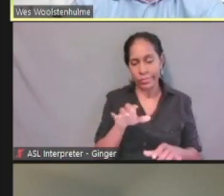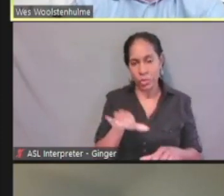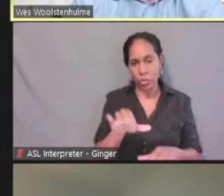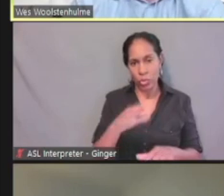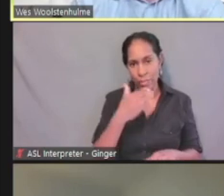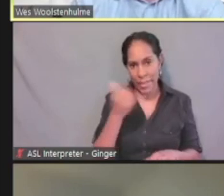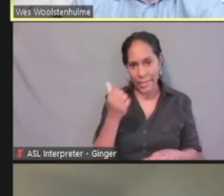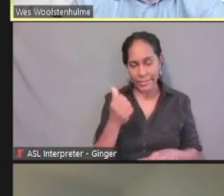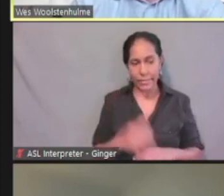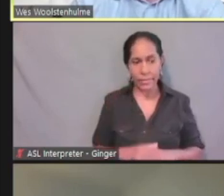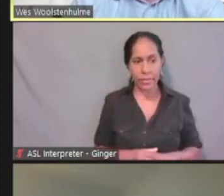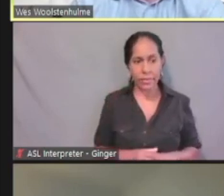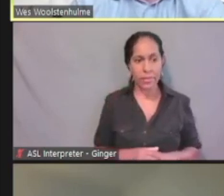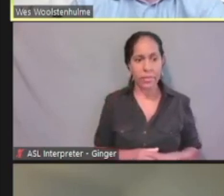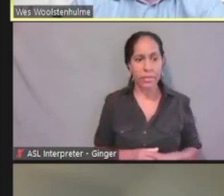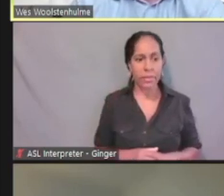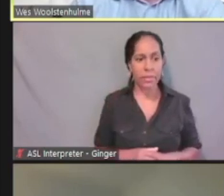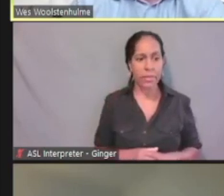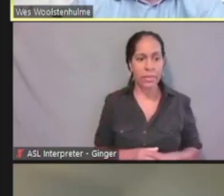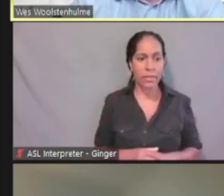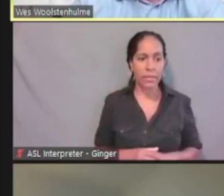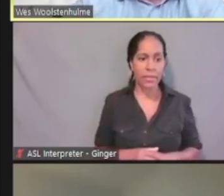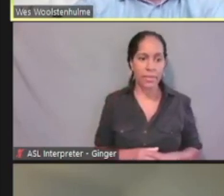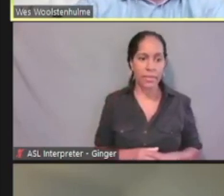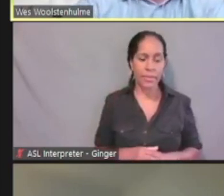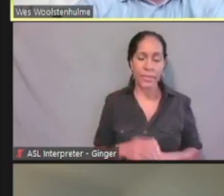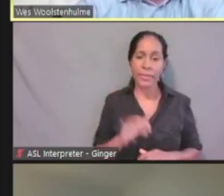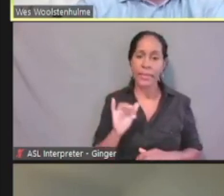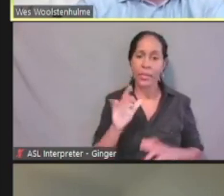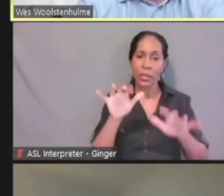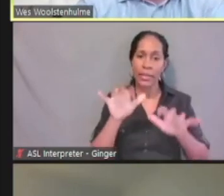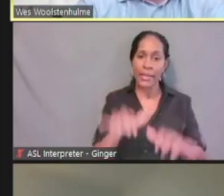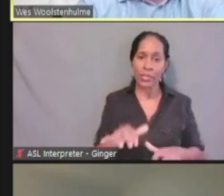And then we're gonna enter information about this primary person, which is Jennifer.